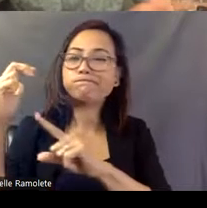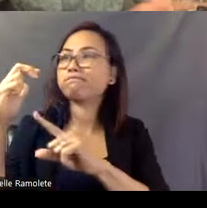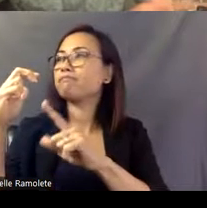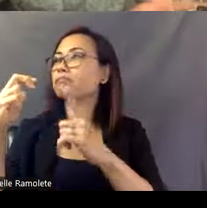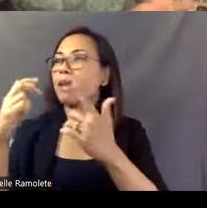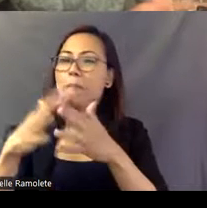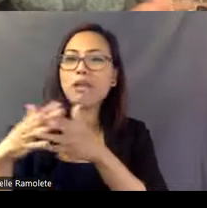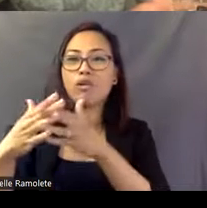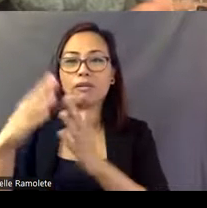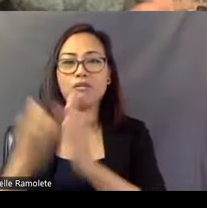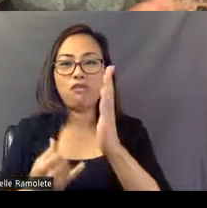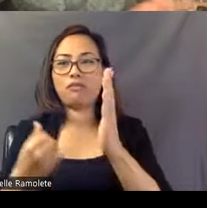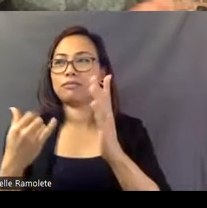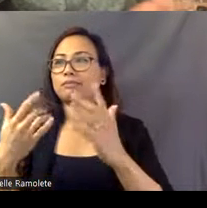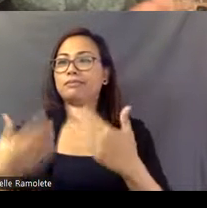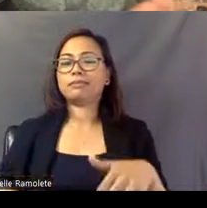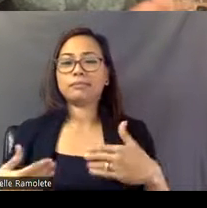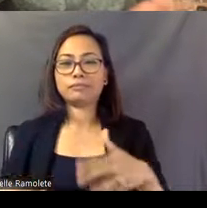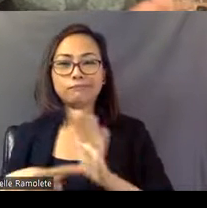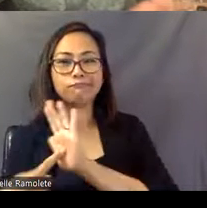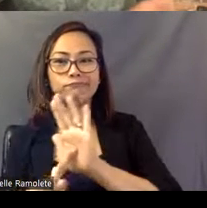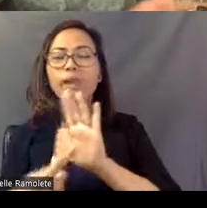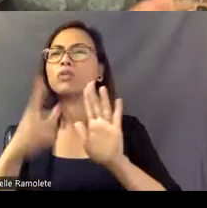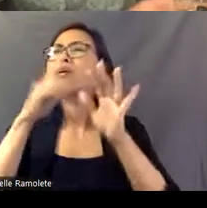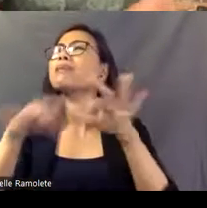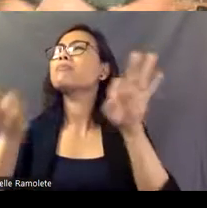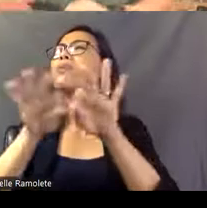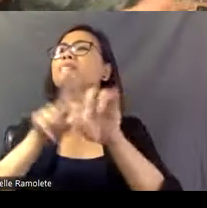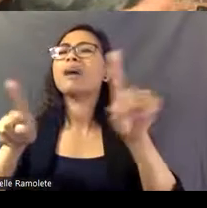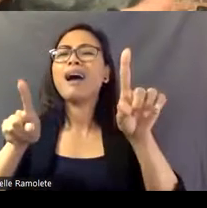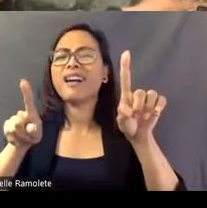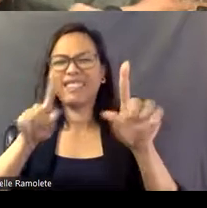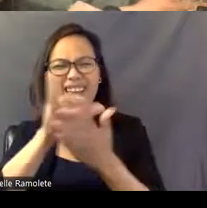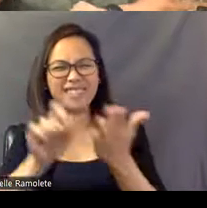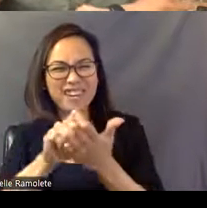It was really important, but it was in great disrepair at that time.